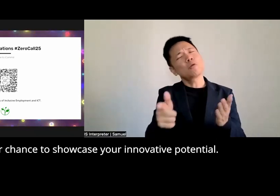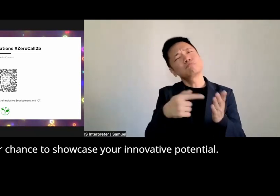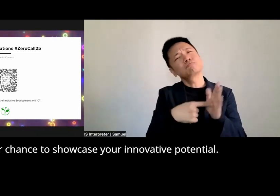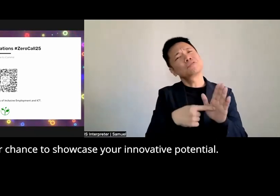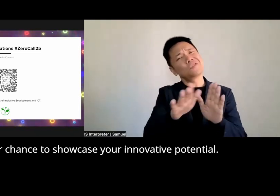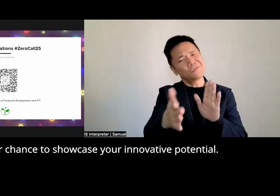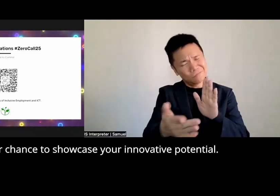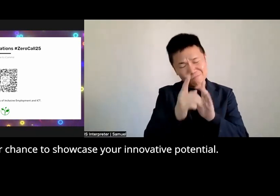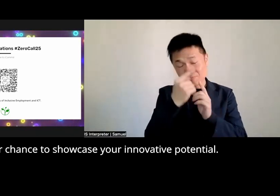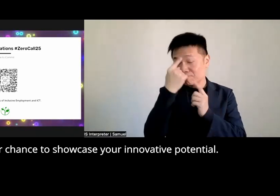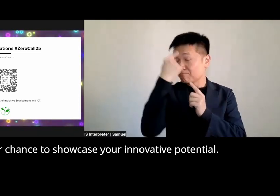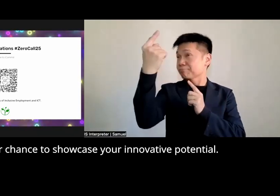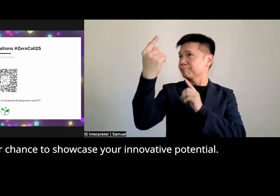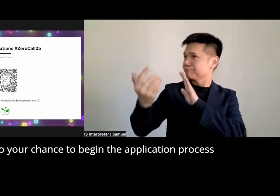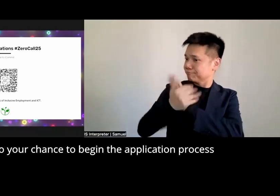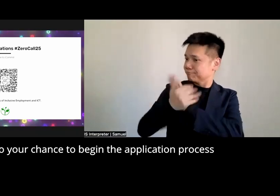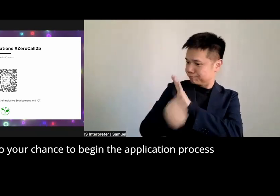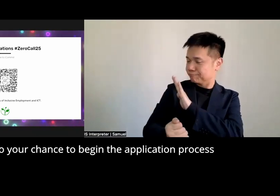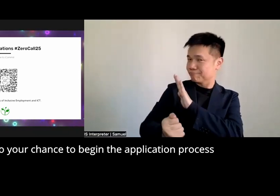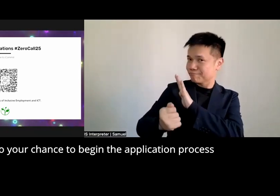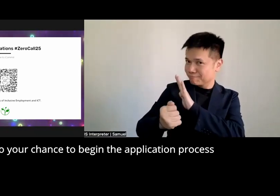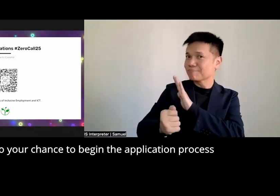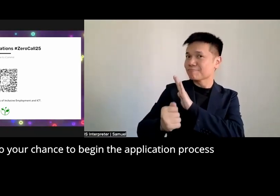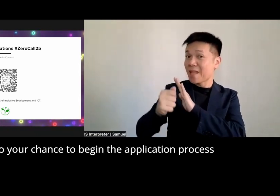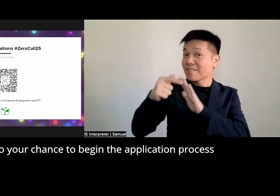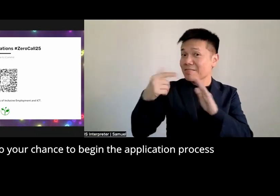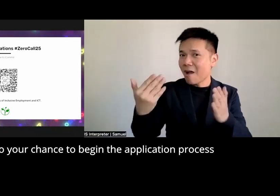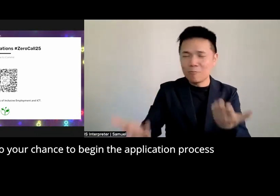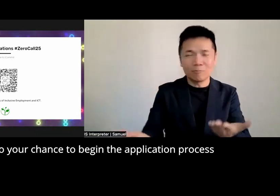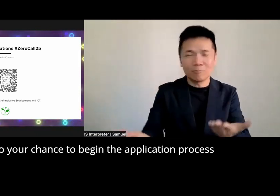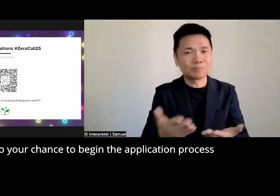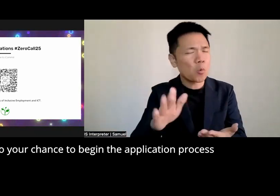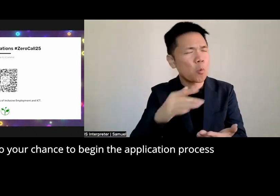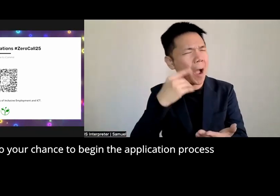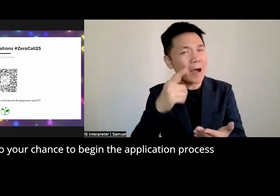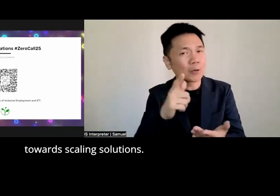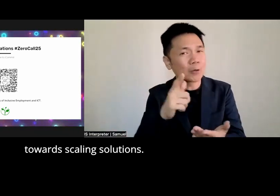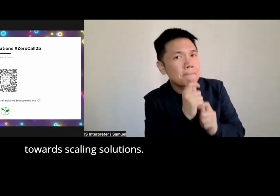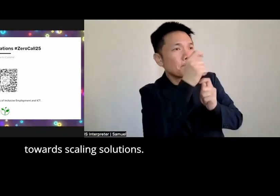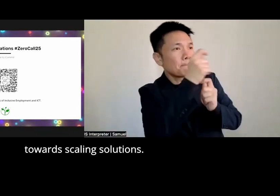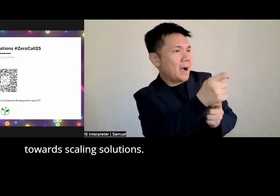Innovative potential this is also your chance to begin the application process towards scaling